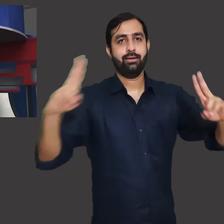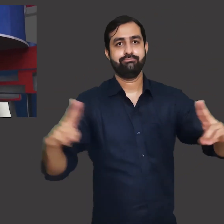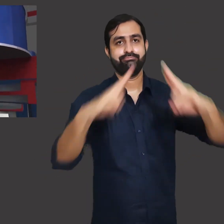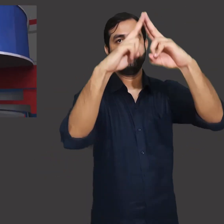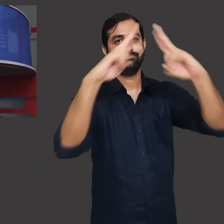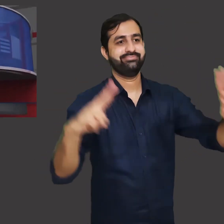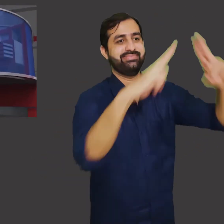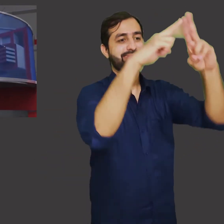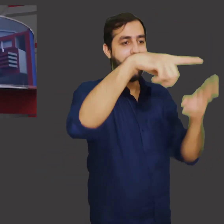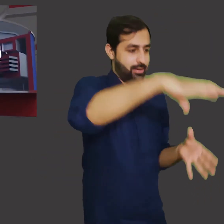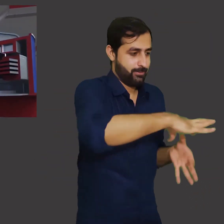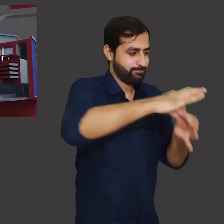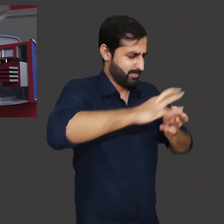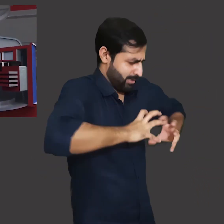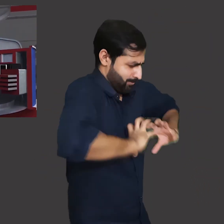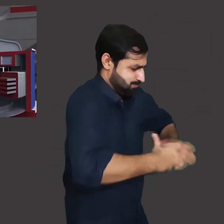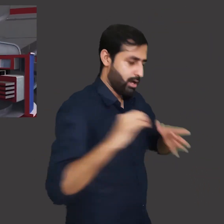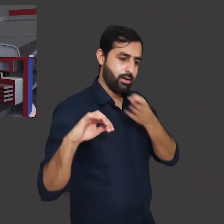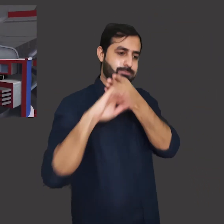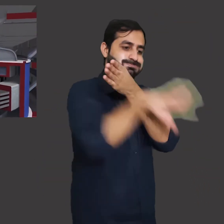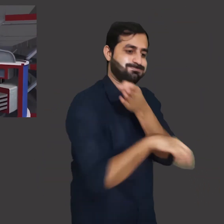That water is used to produce electricity